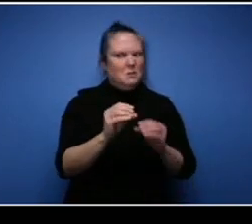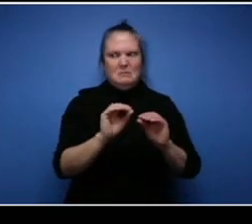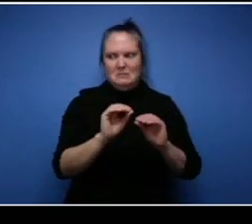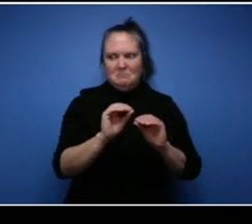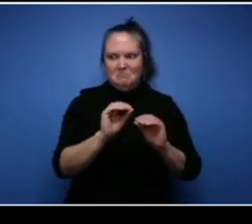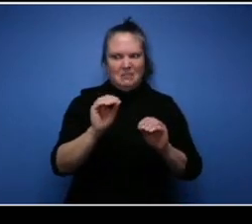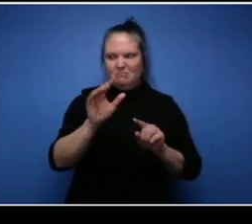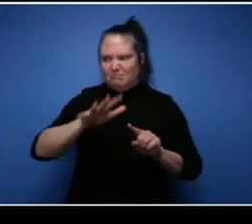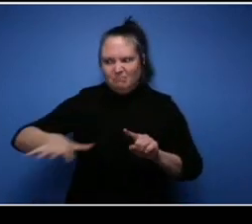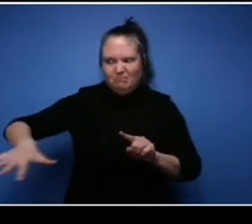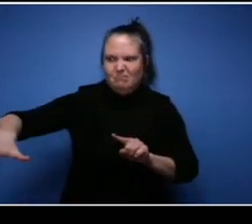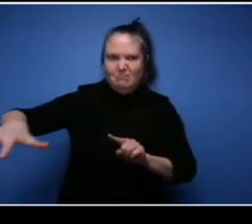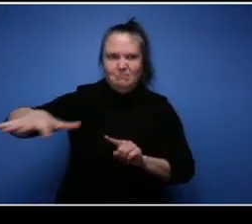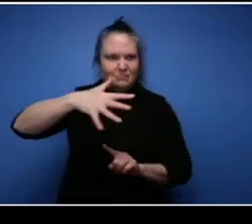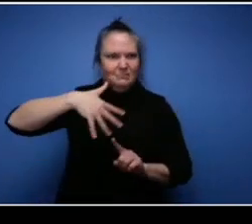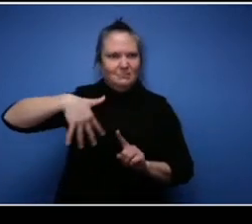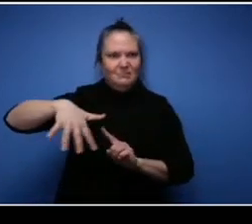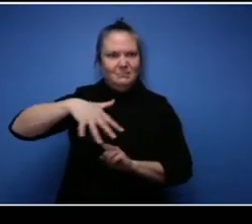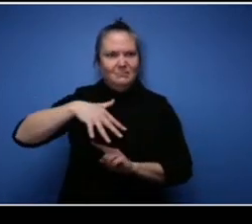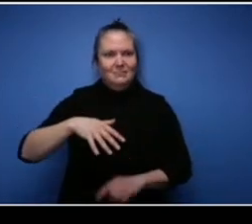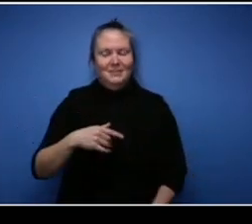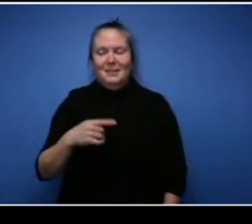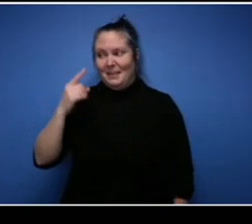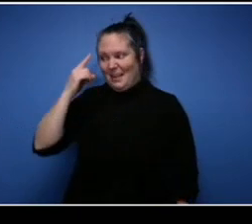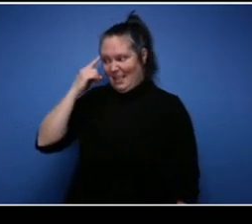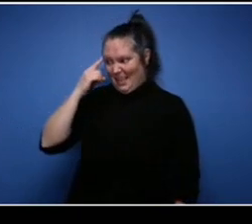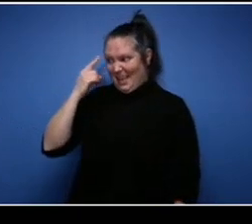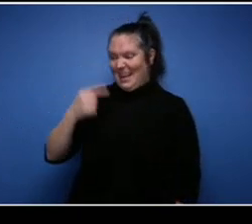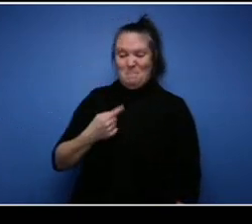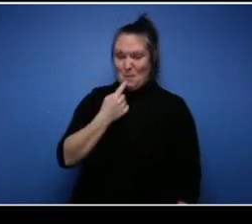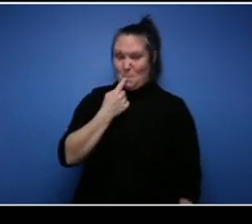I think I'm the only one, I think I'm the only one and the largest Black owned vintage